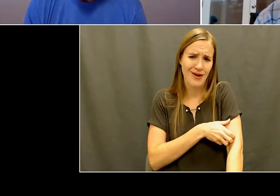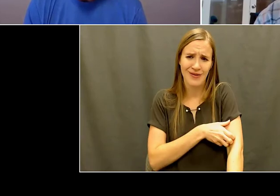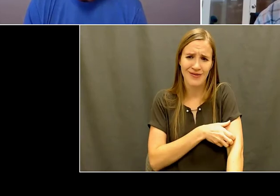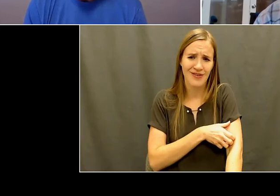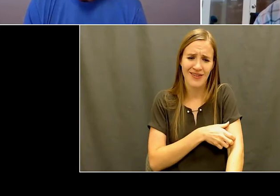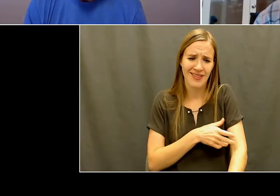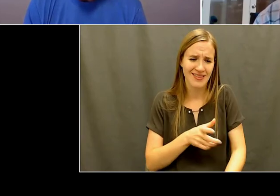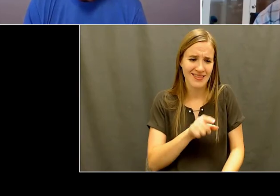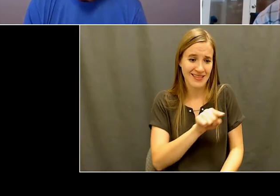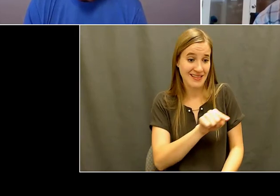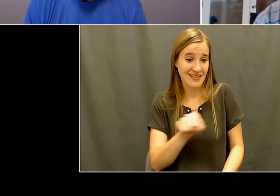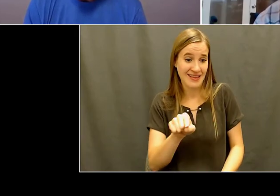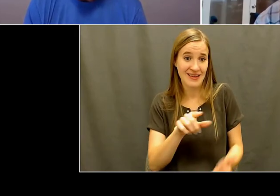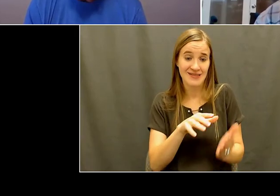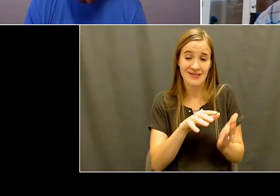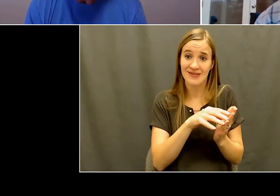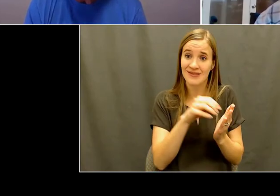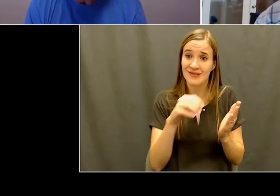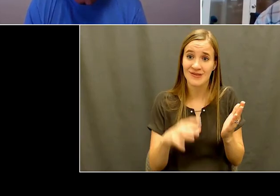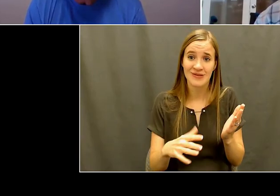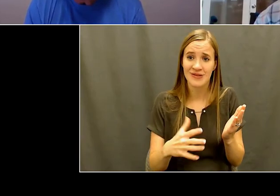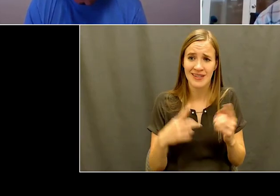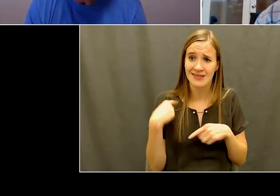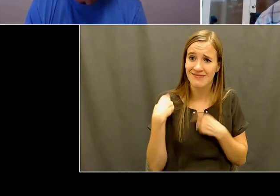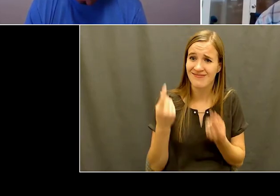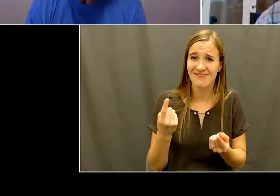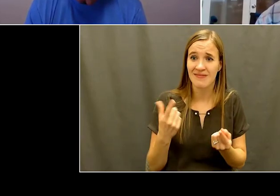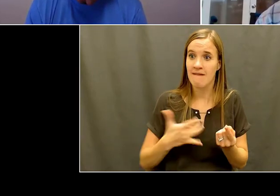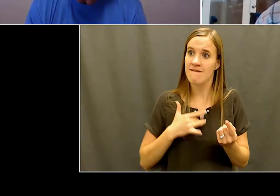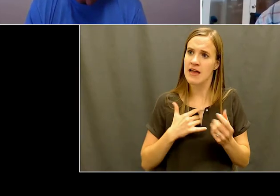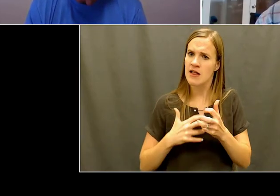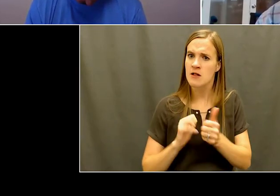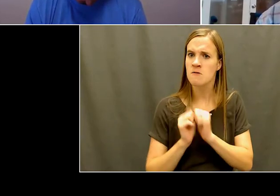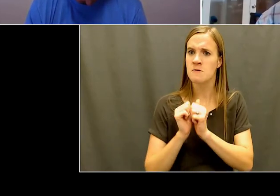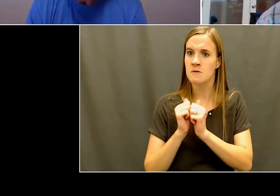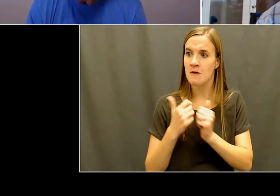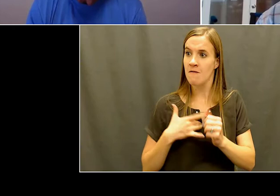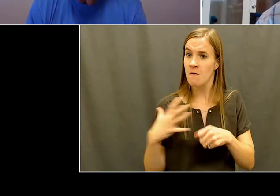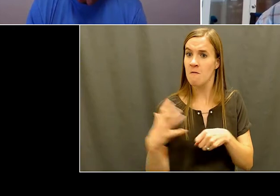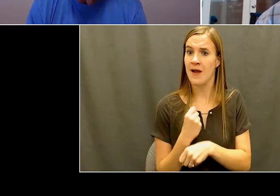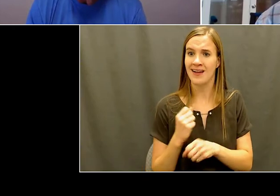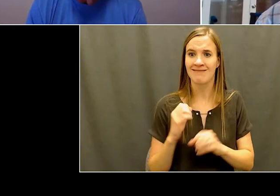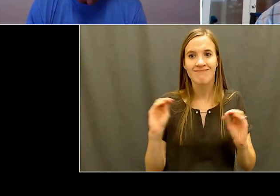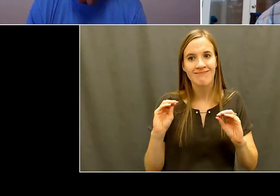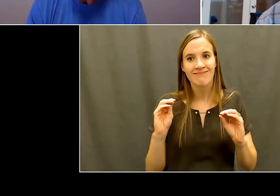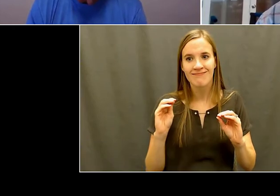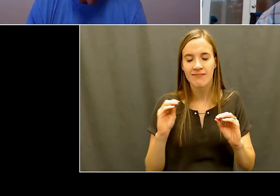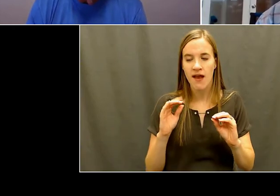Jeremy: Yeah and, and, and where did, at what point and